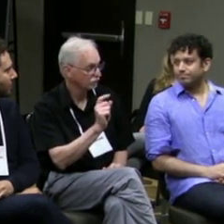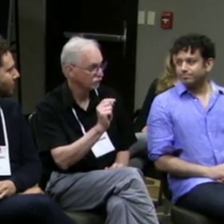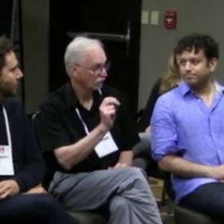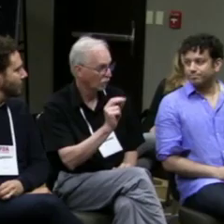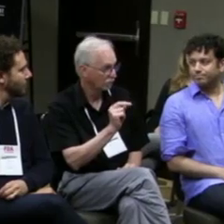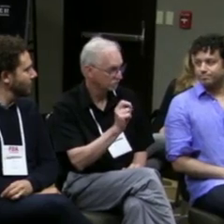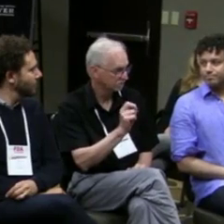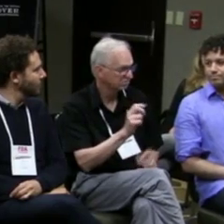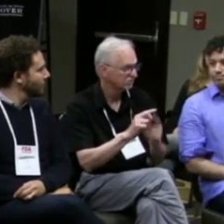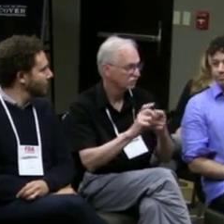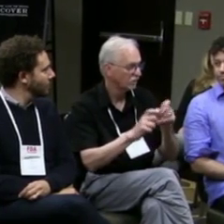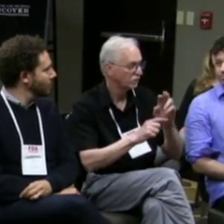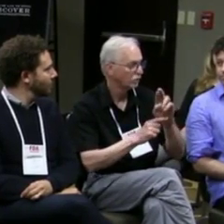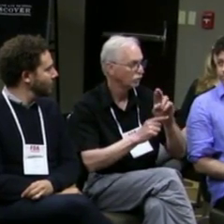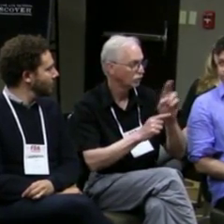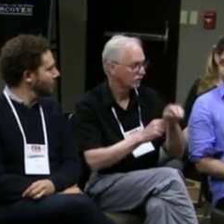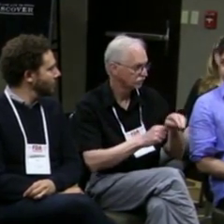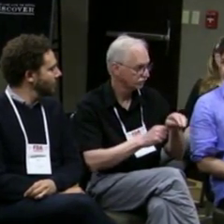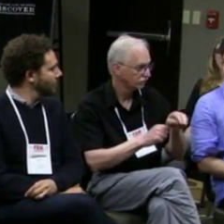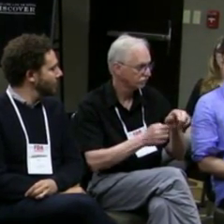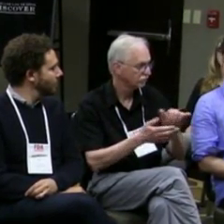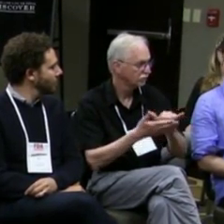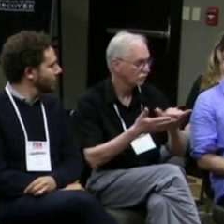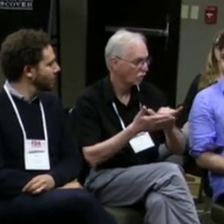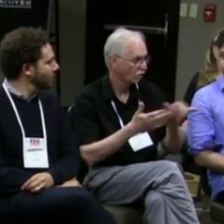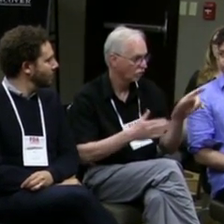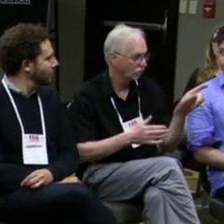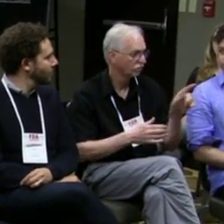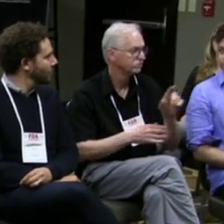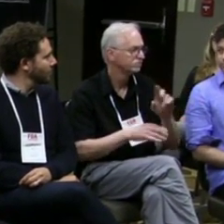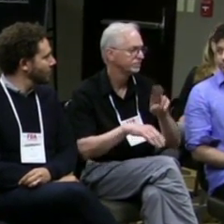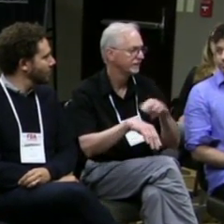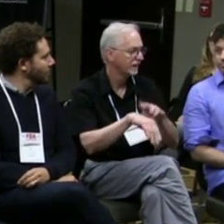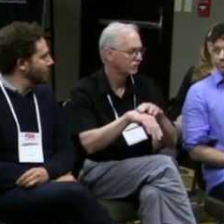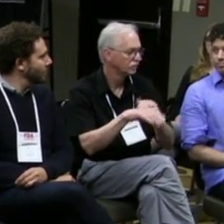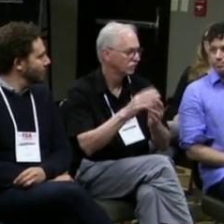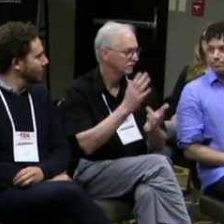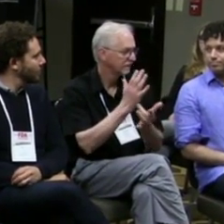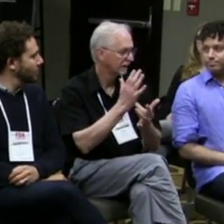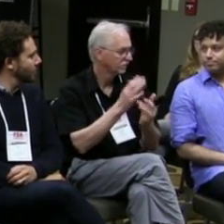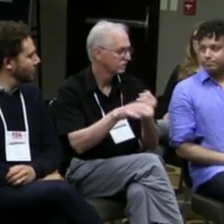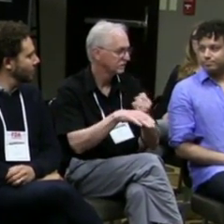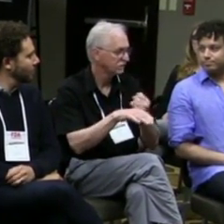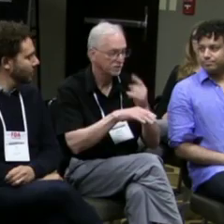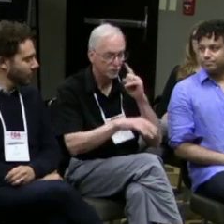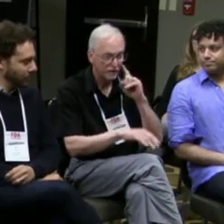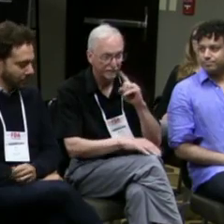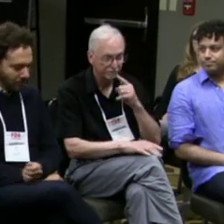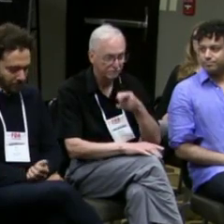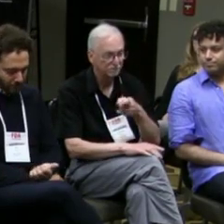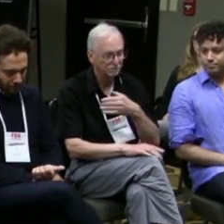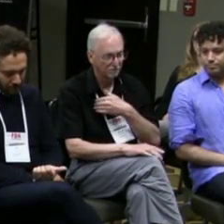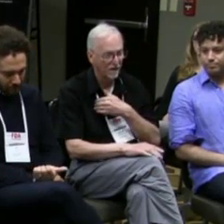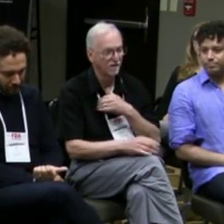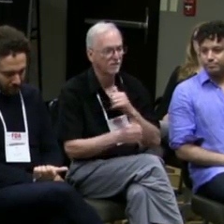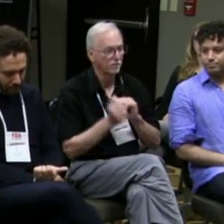(translator) Hello, I'm Aaron Kelstone. I'm from Rochester, New York, and I work